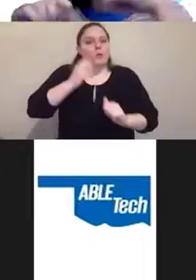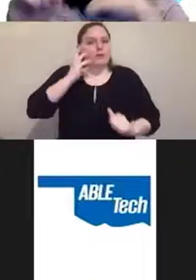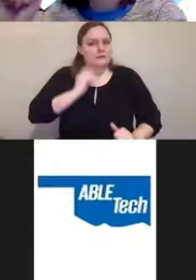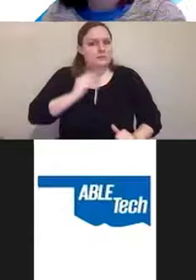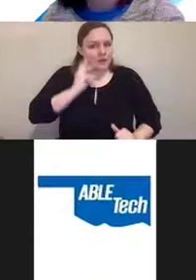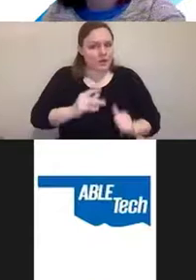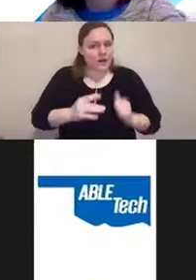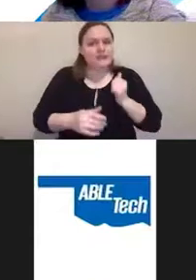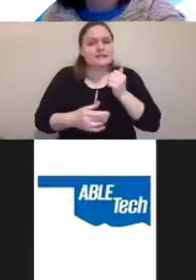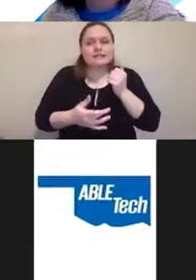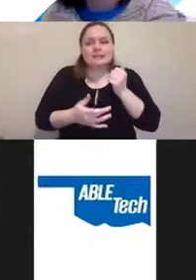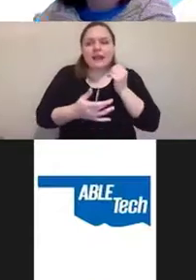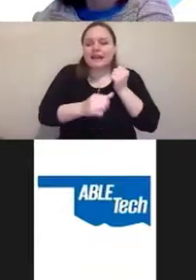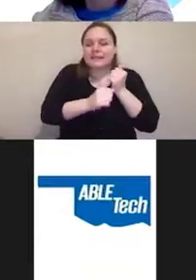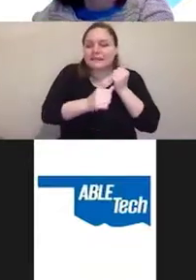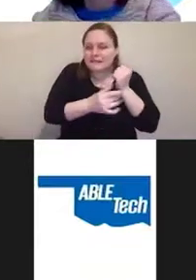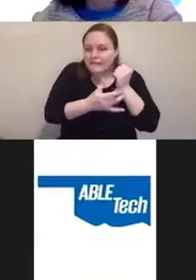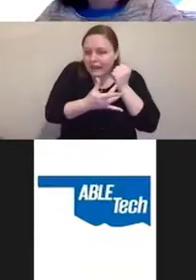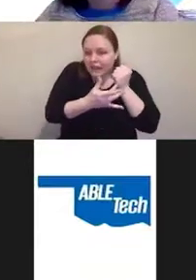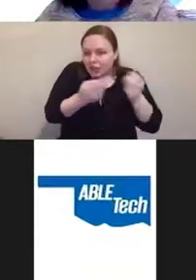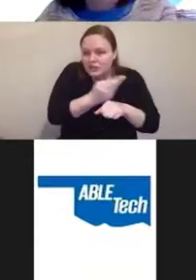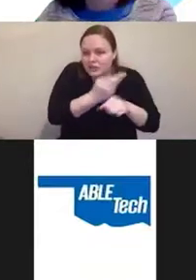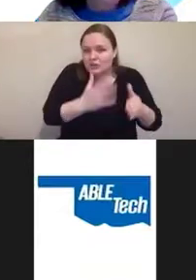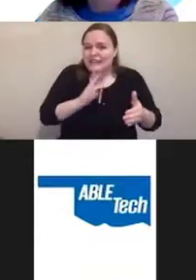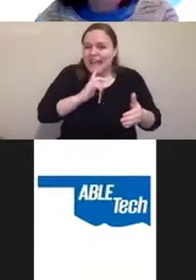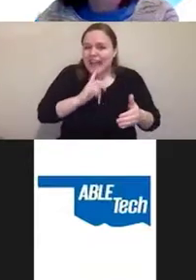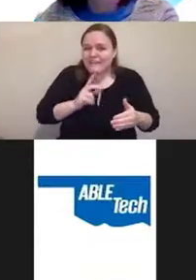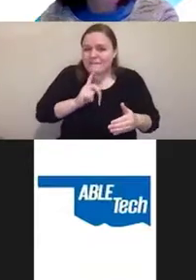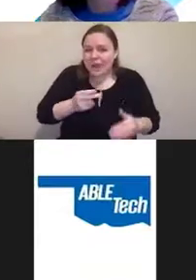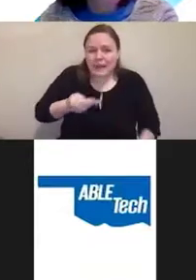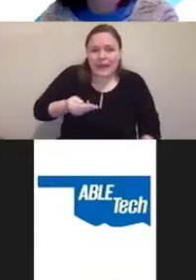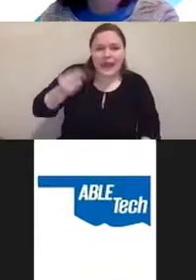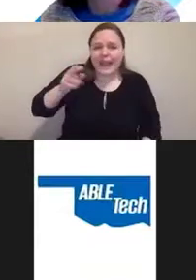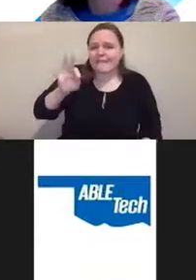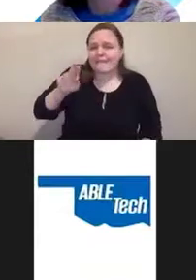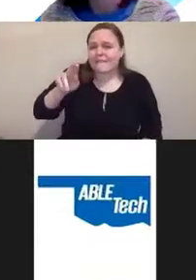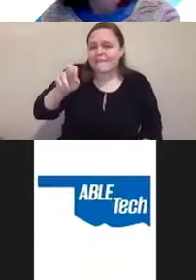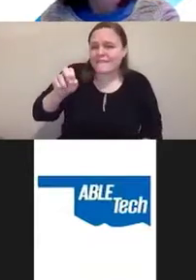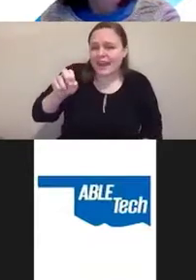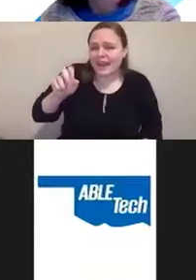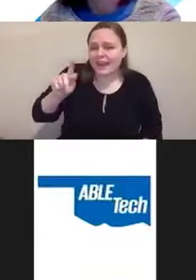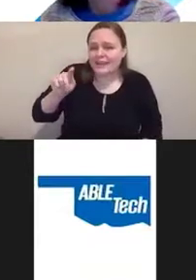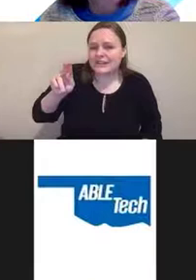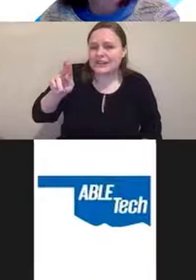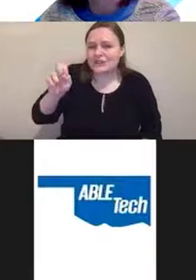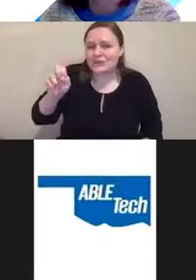very highly fine-tuned settings. I have a previous co-worker who has his speech